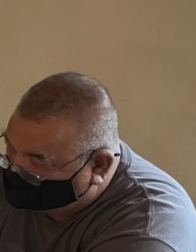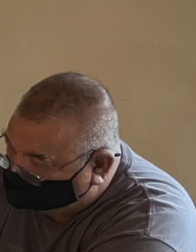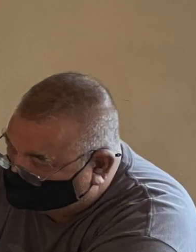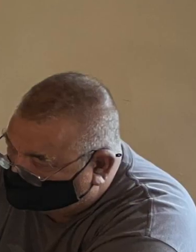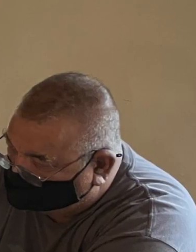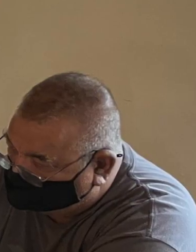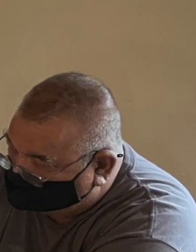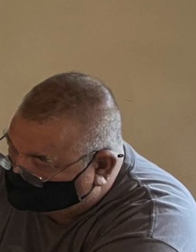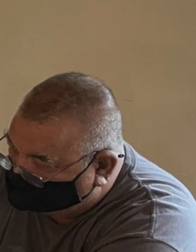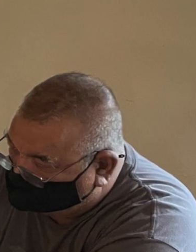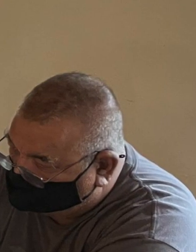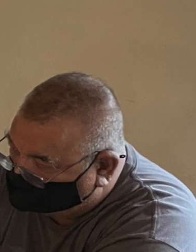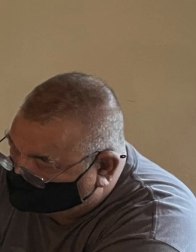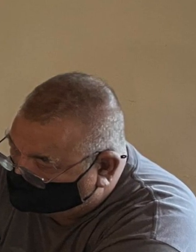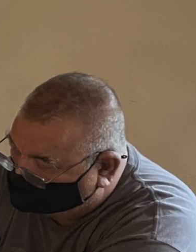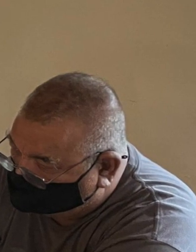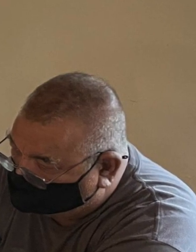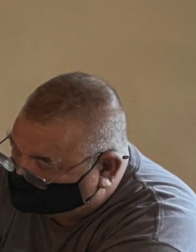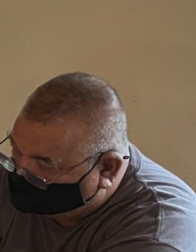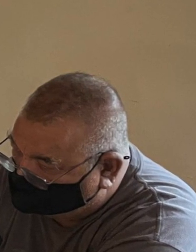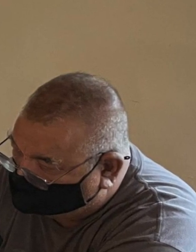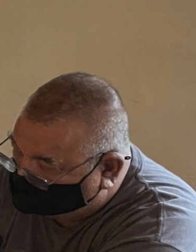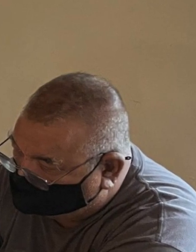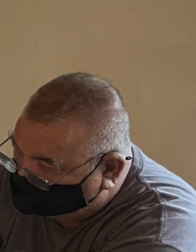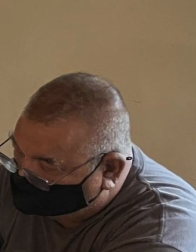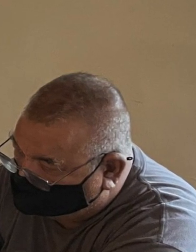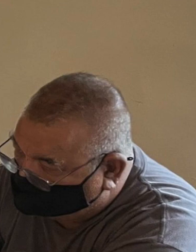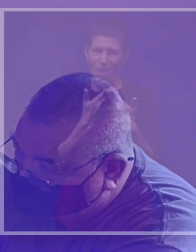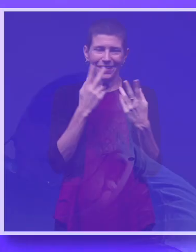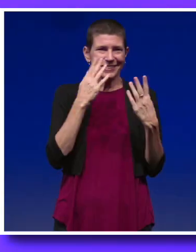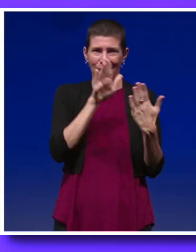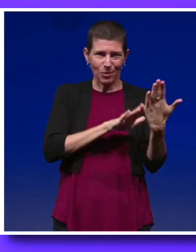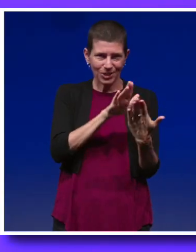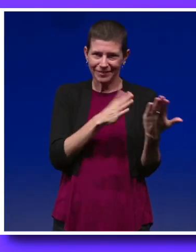Although I would like to, I can't visit you all in person. Instead,